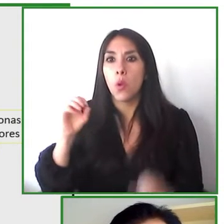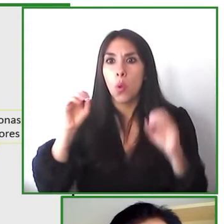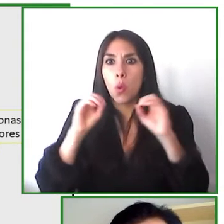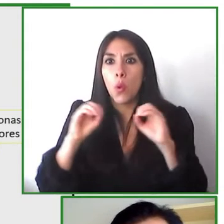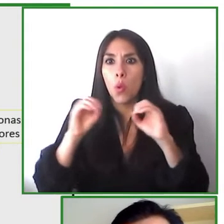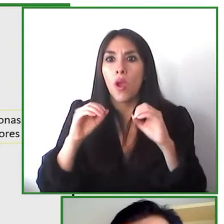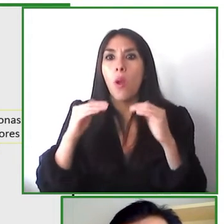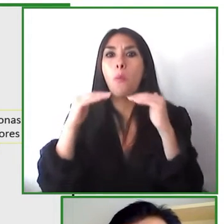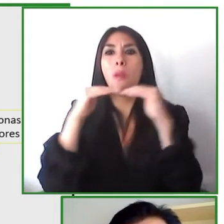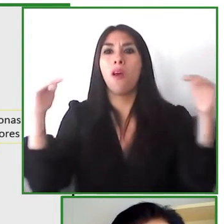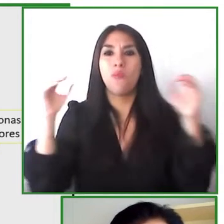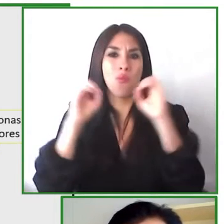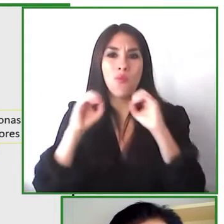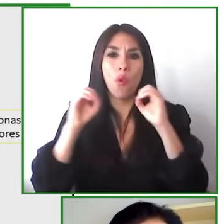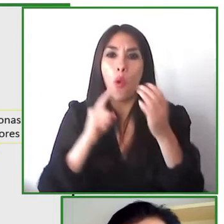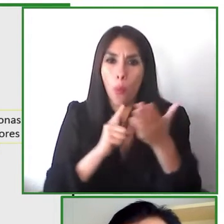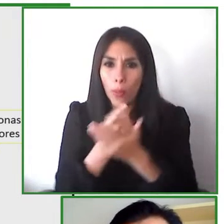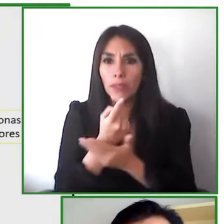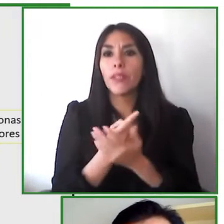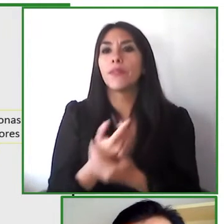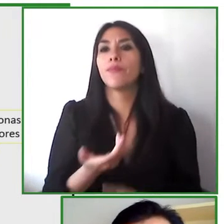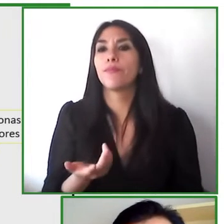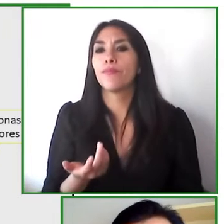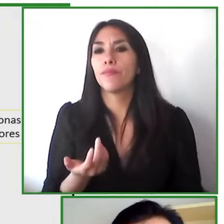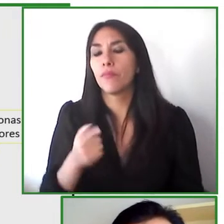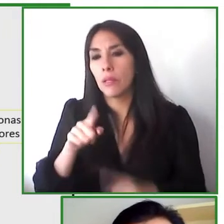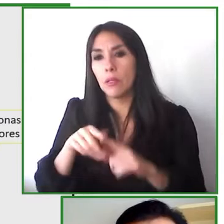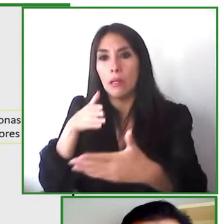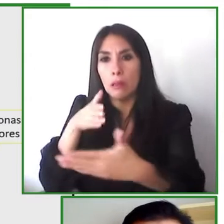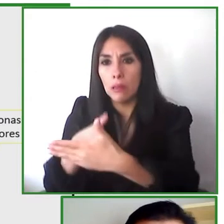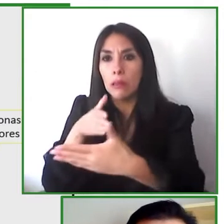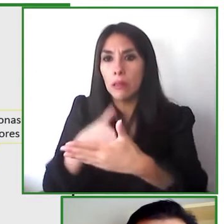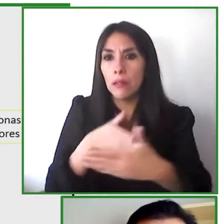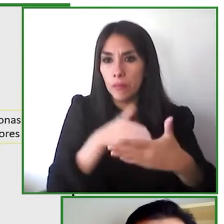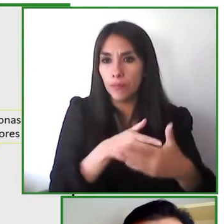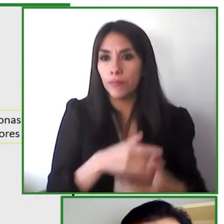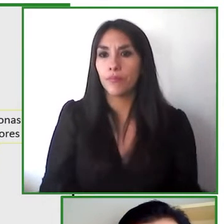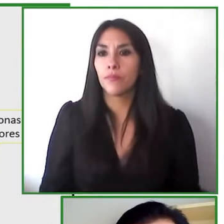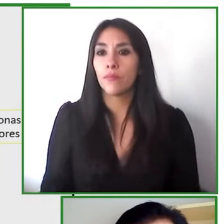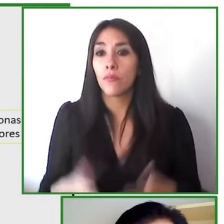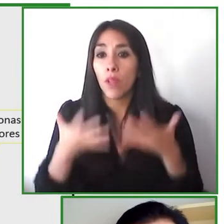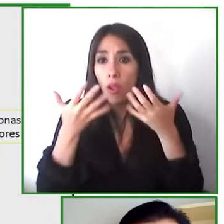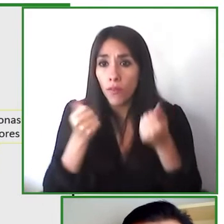left out of the equation so we're working so that all types of